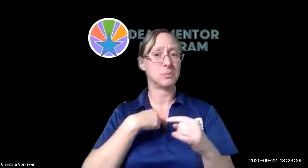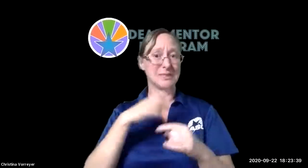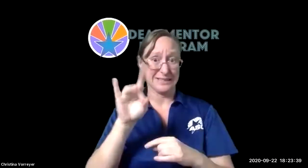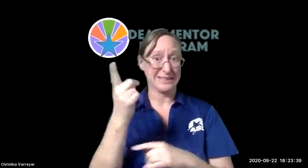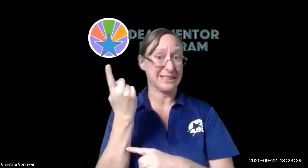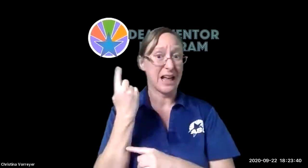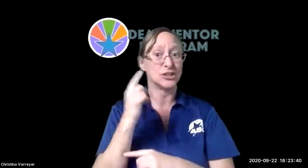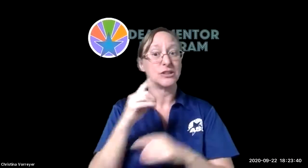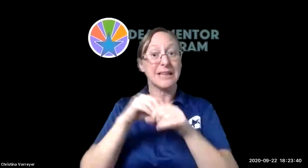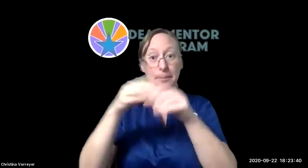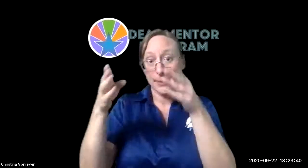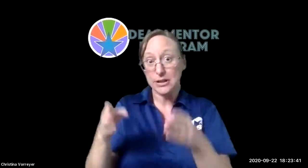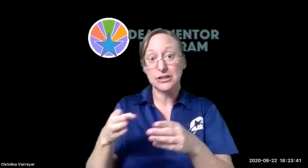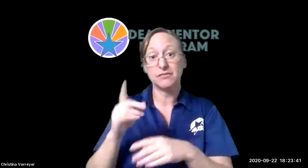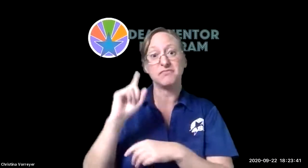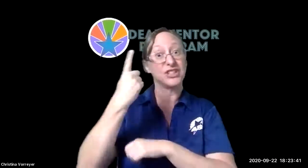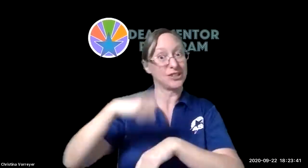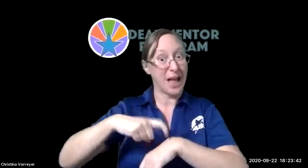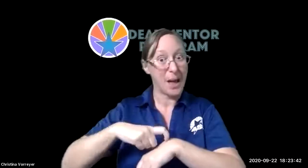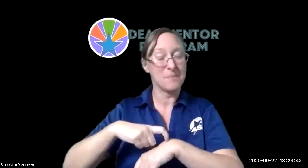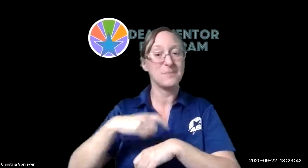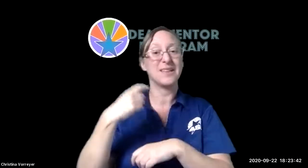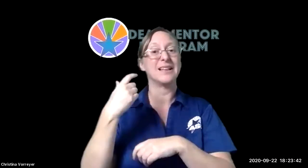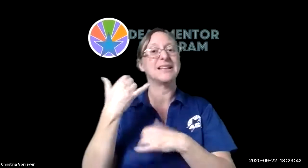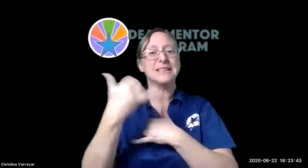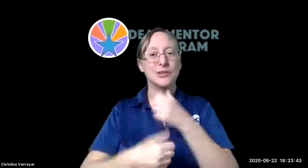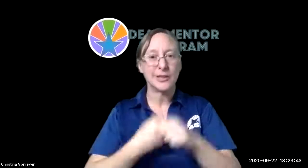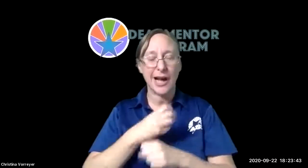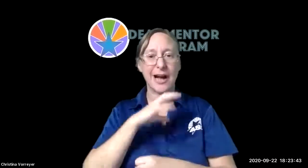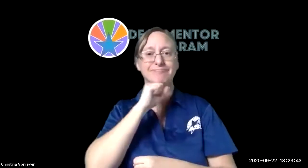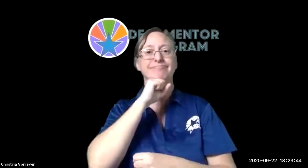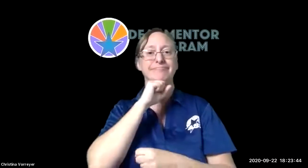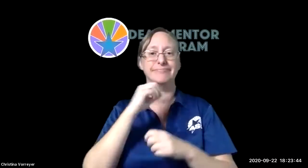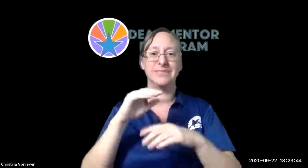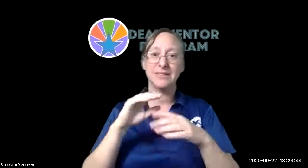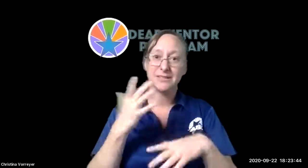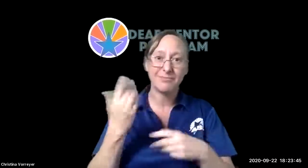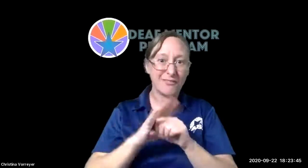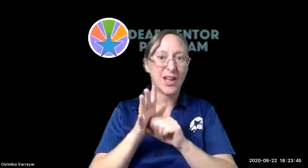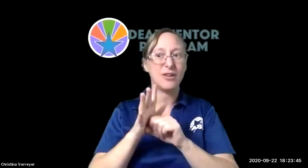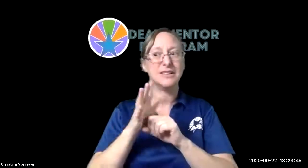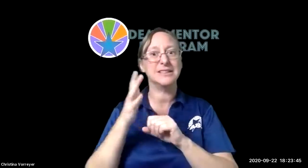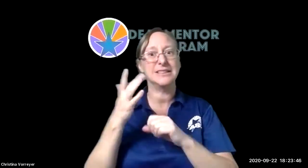our asl immersion camp we did a host that camp in person last year for the first time